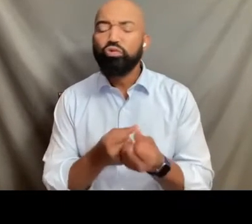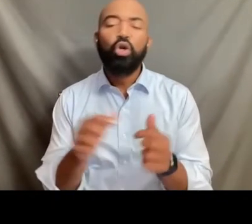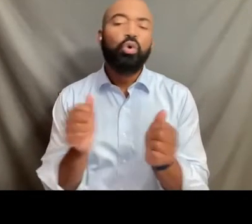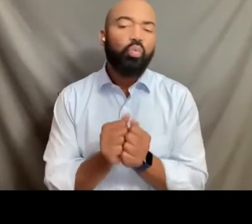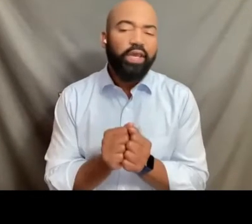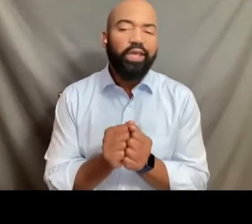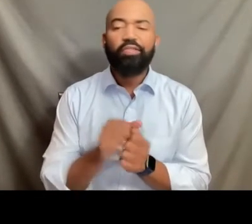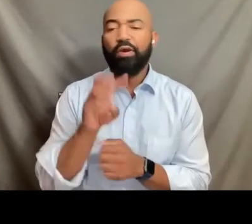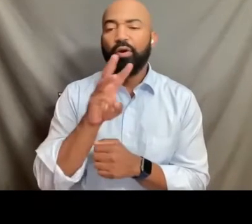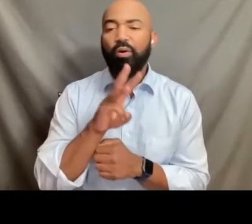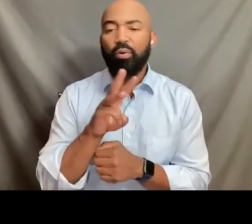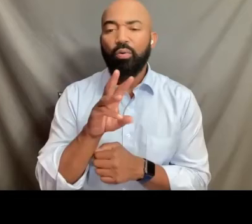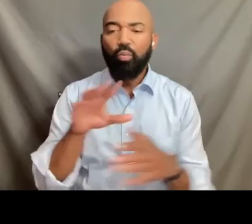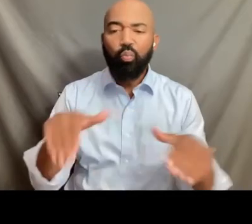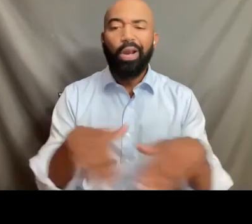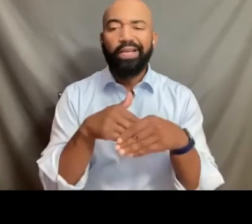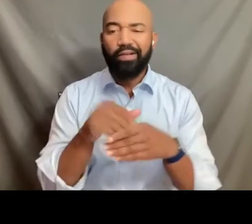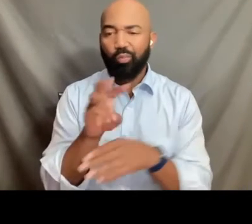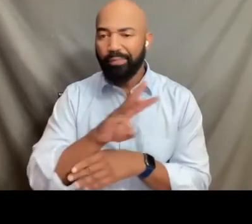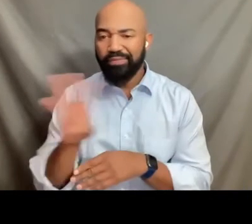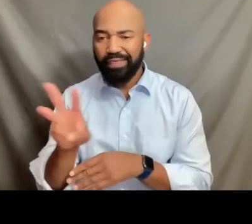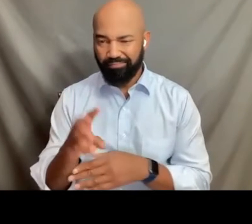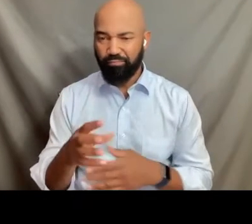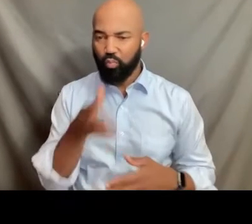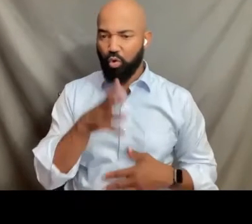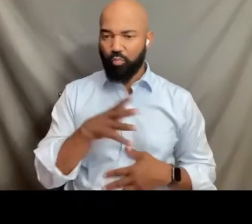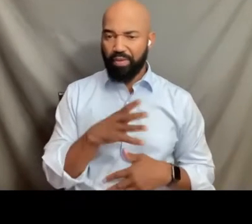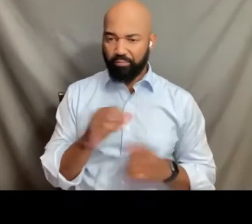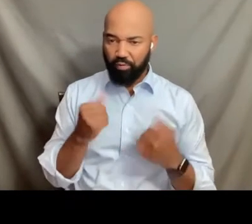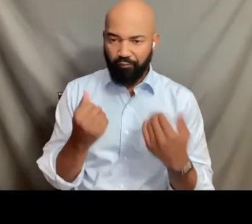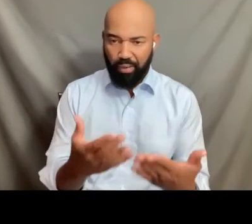and plainly websites that will promote,